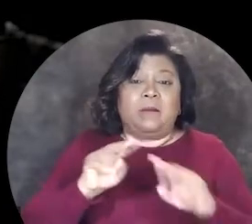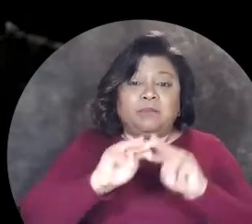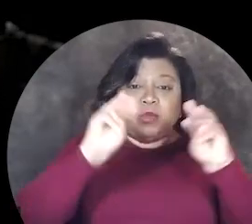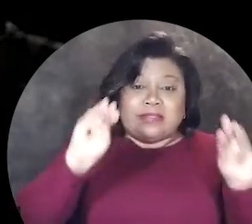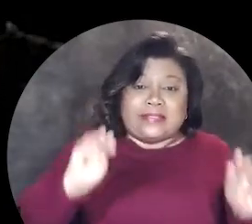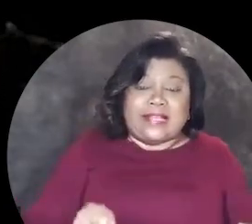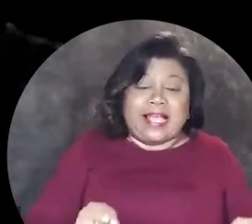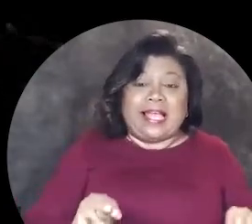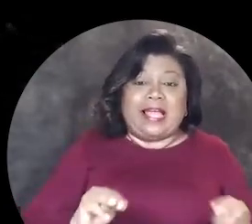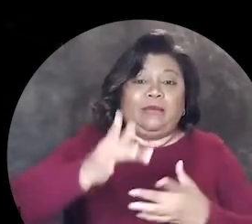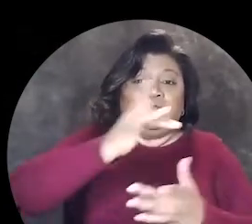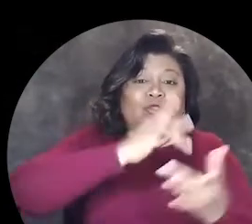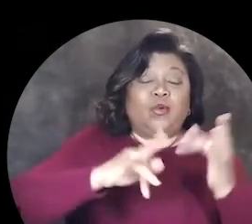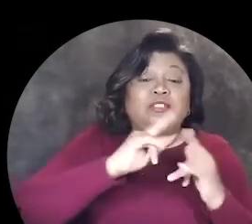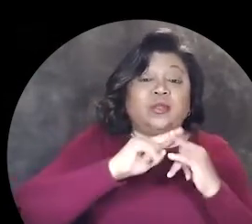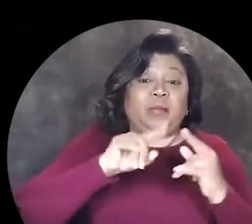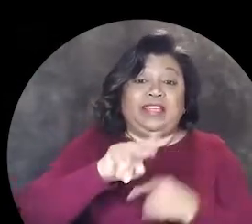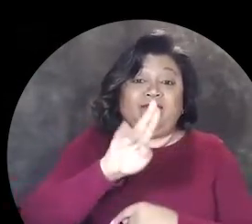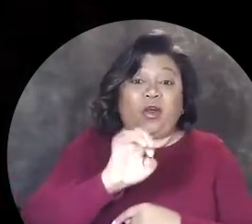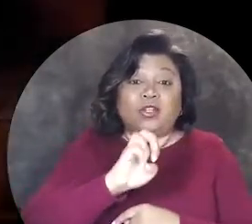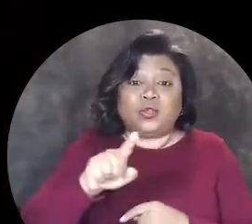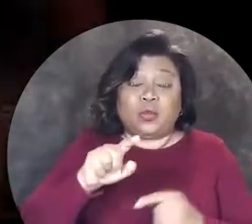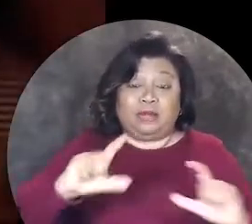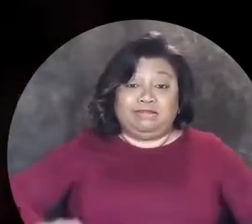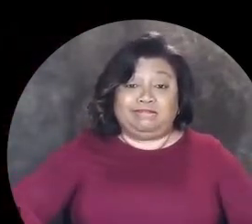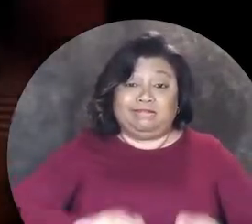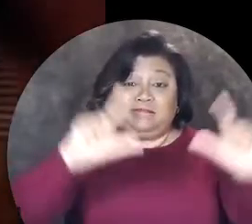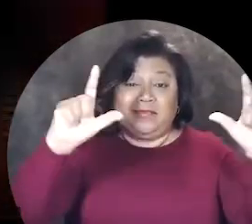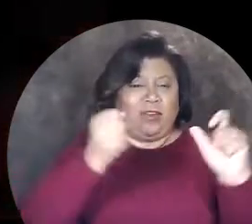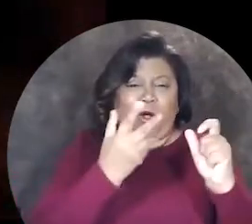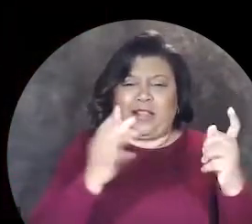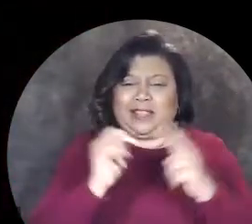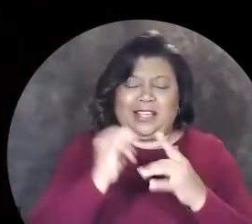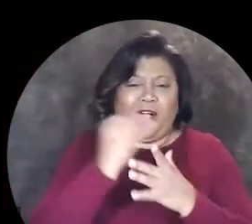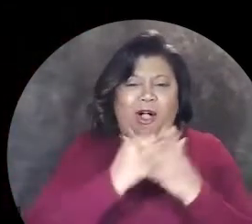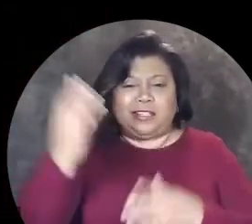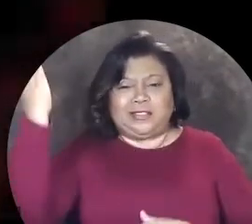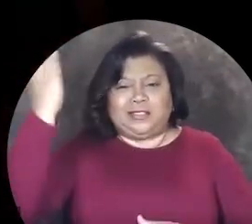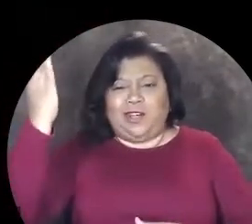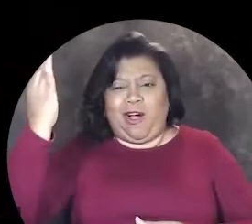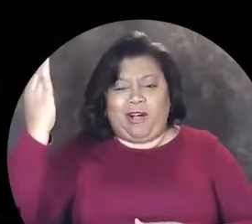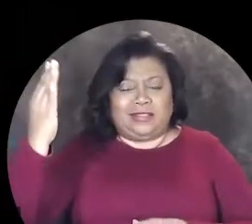these museum tours are going to be virtual and all of these things, artist talks can go